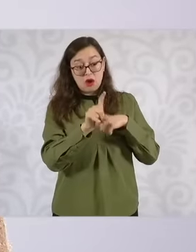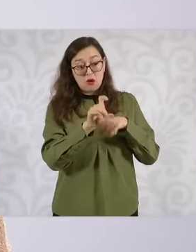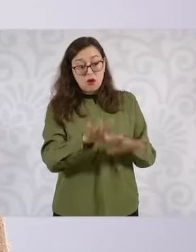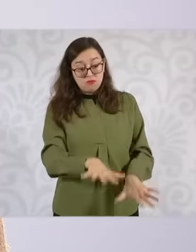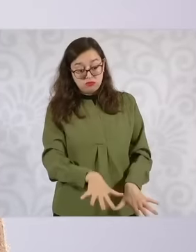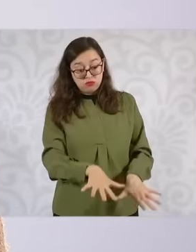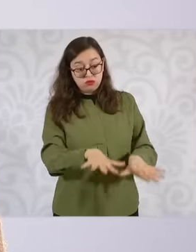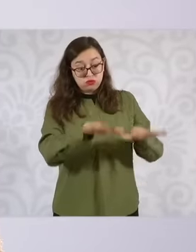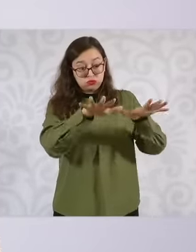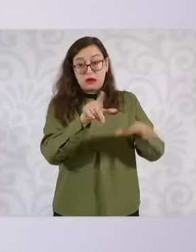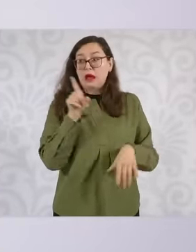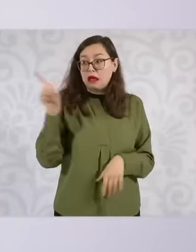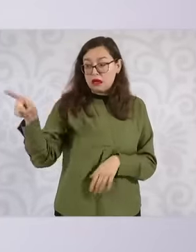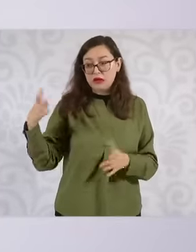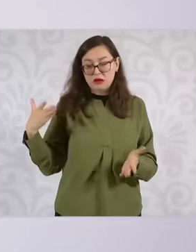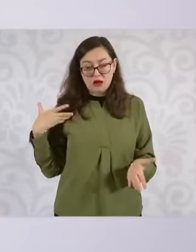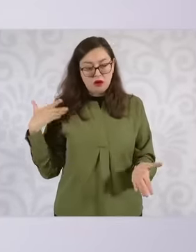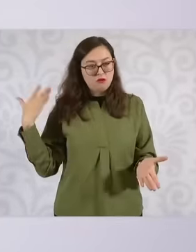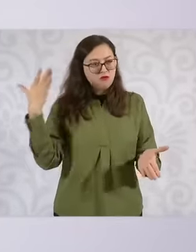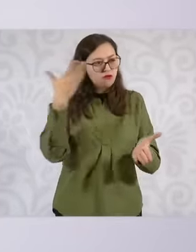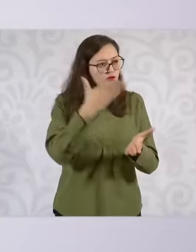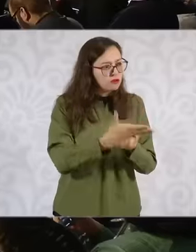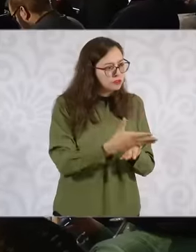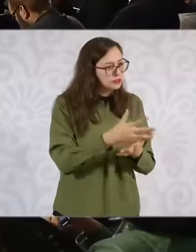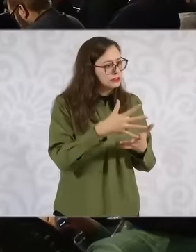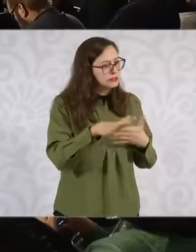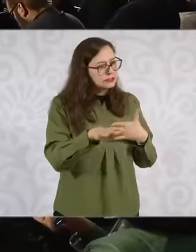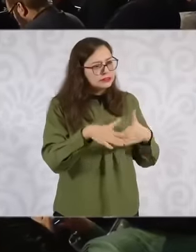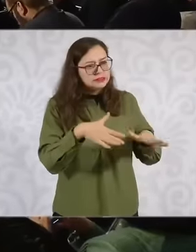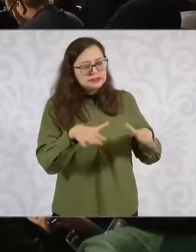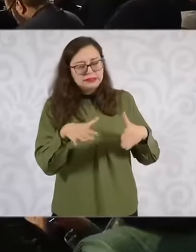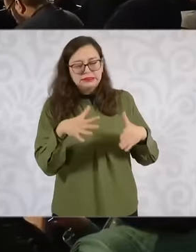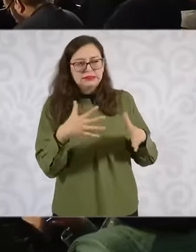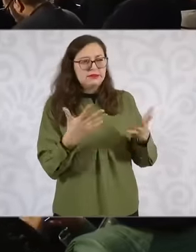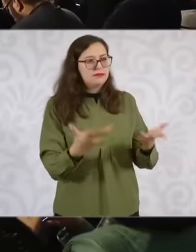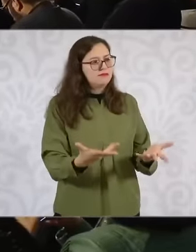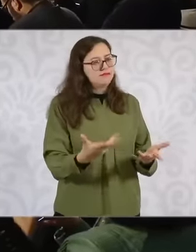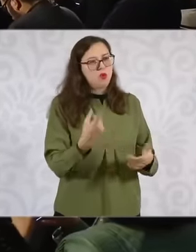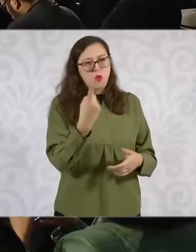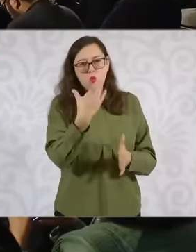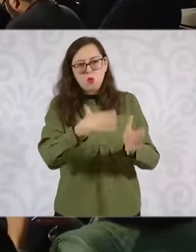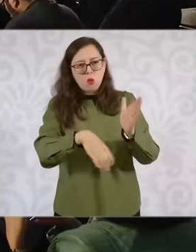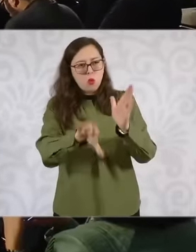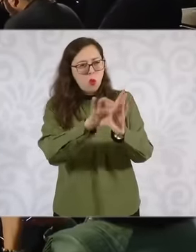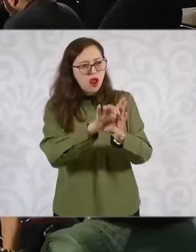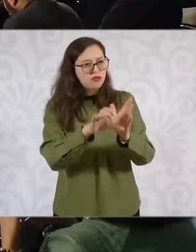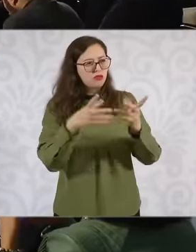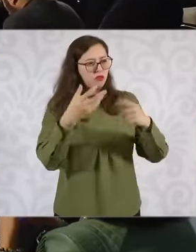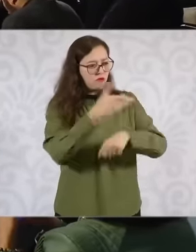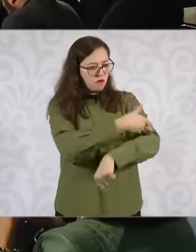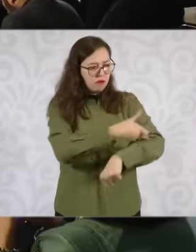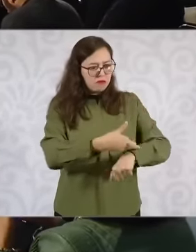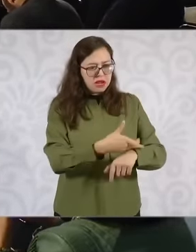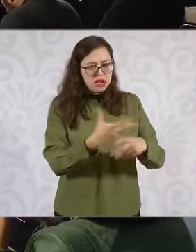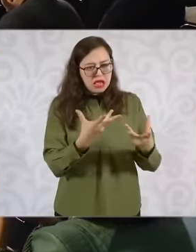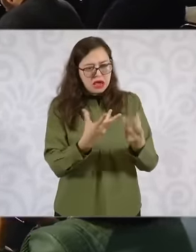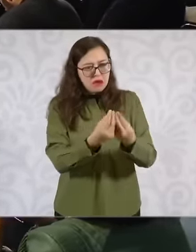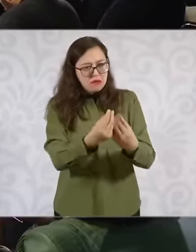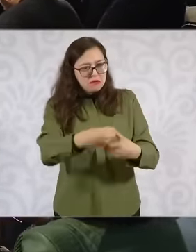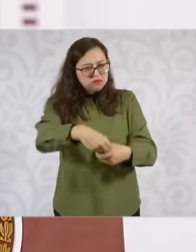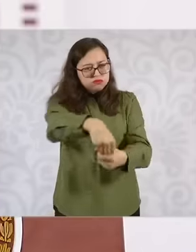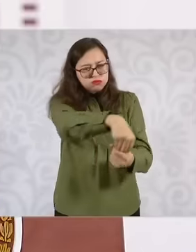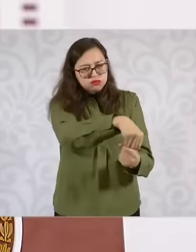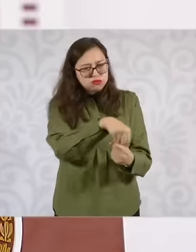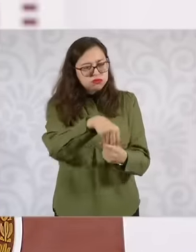Well, there are families crammed into a single room and housing conditions. Well, what do we want? improve